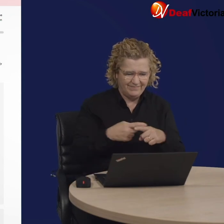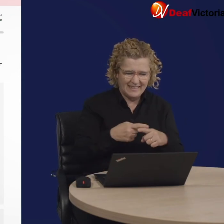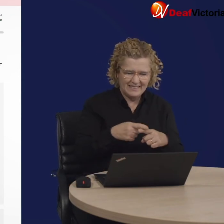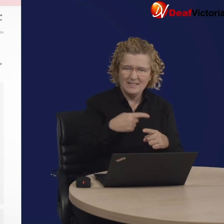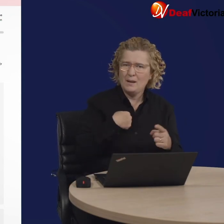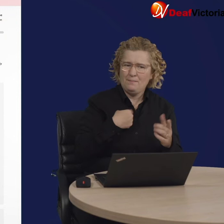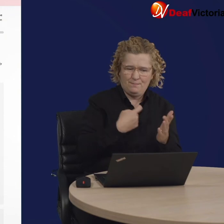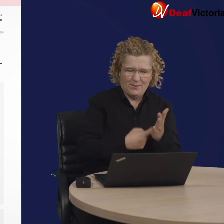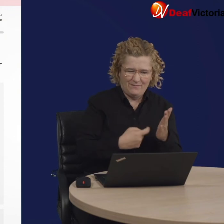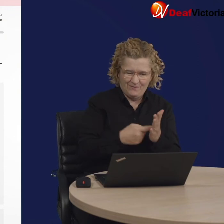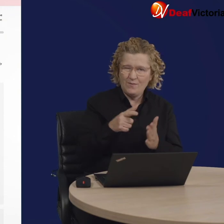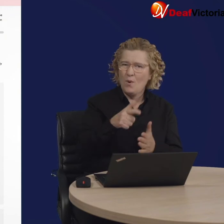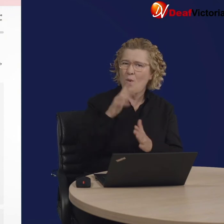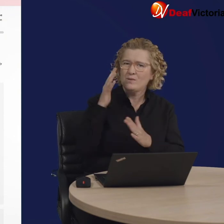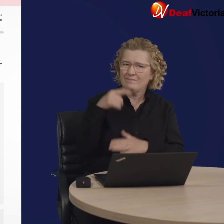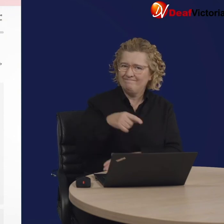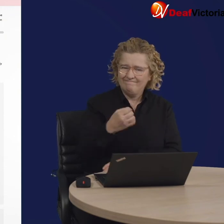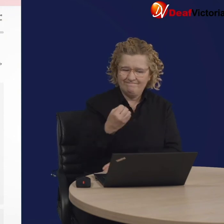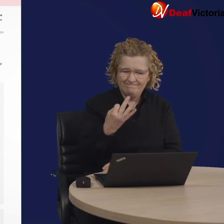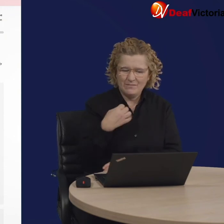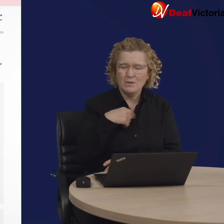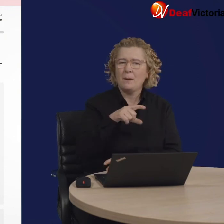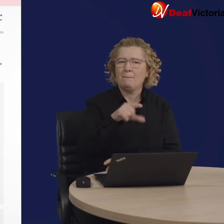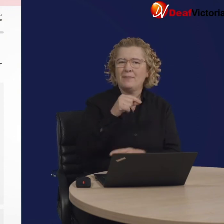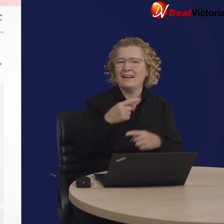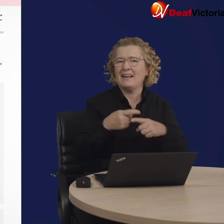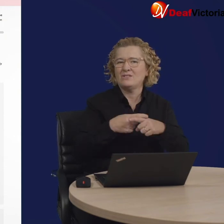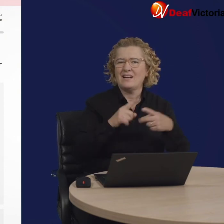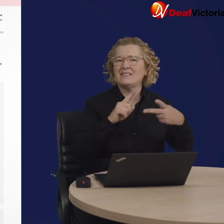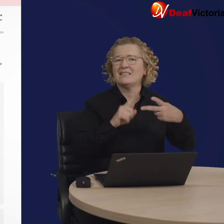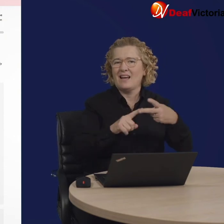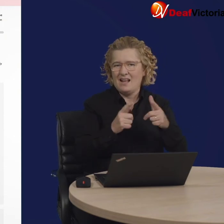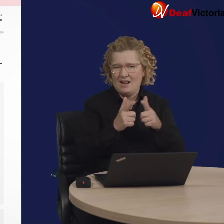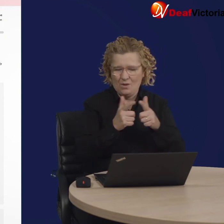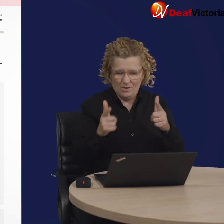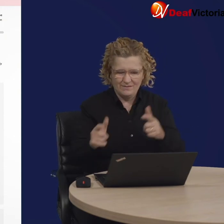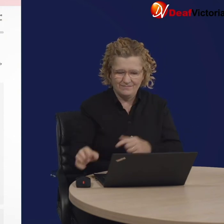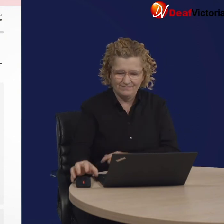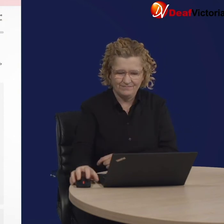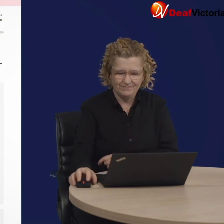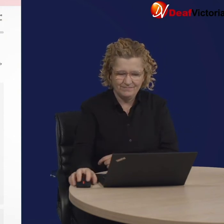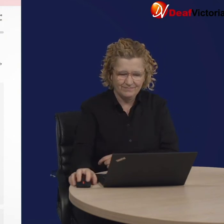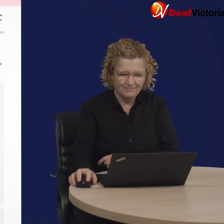This field asks for preferred language. It doesn't have Auslan, so I'll pick English as a second language.